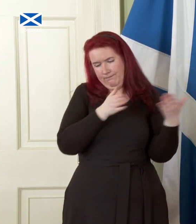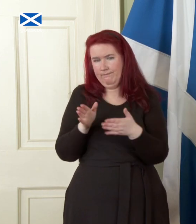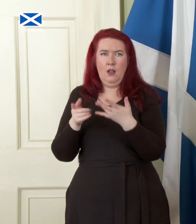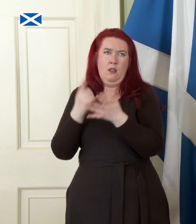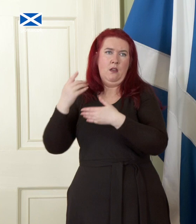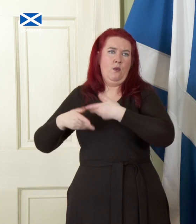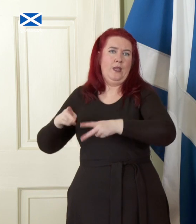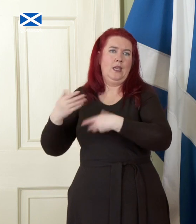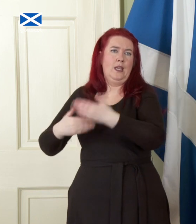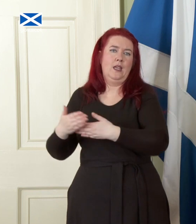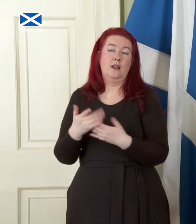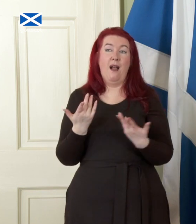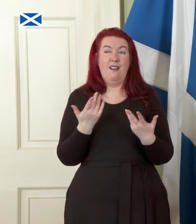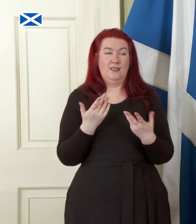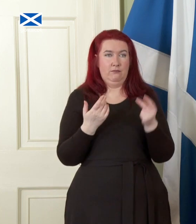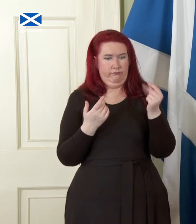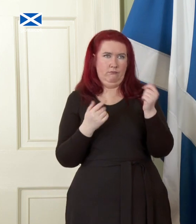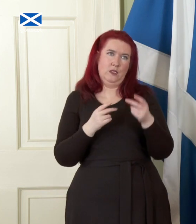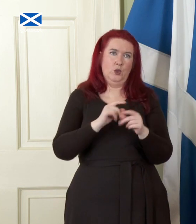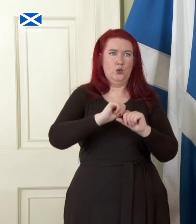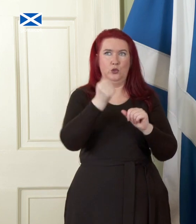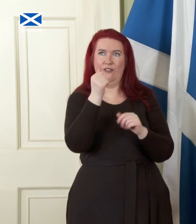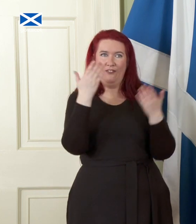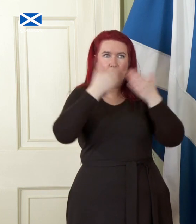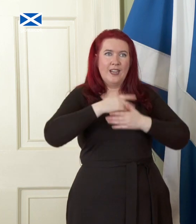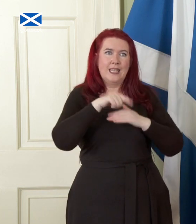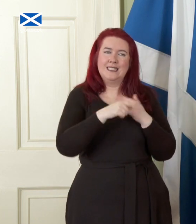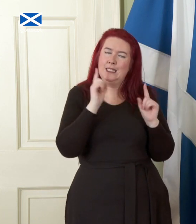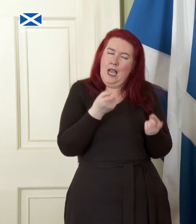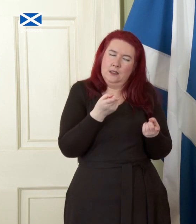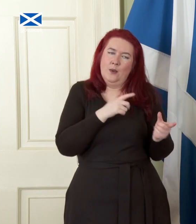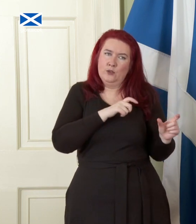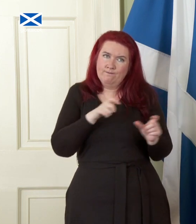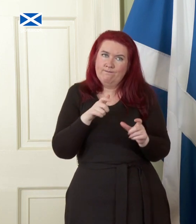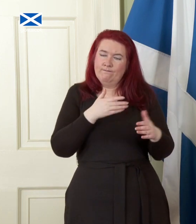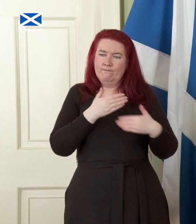oil and gas can't be switched off overnight so Scotland could benefit from these revenues for